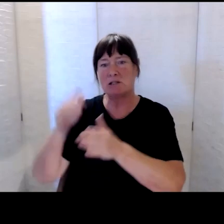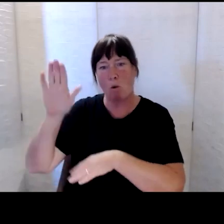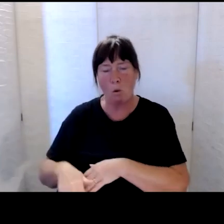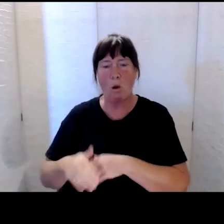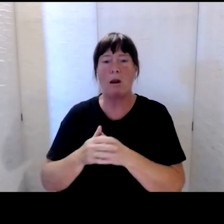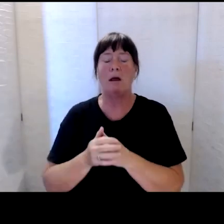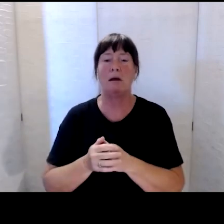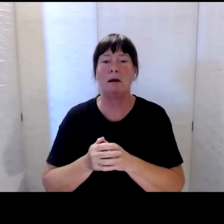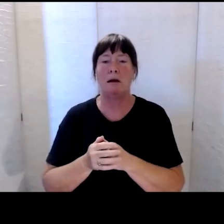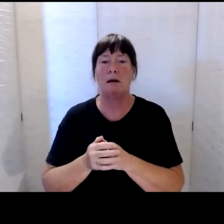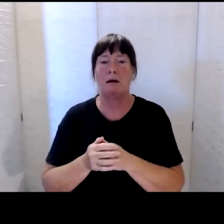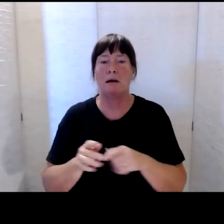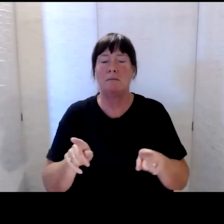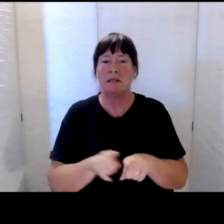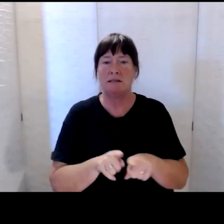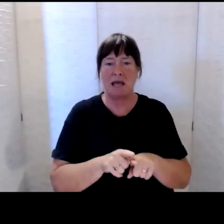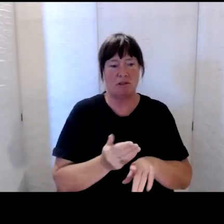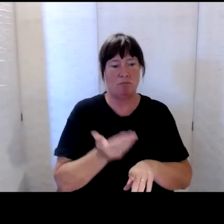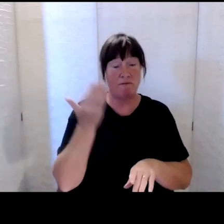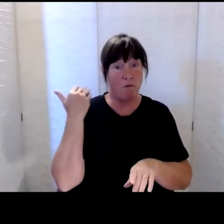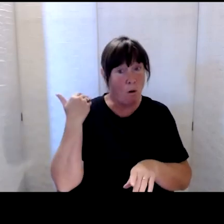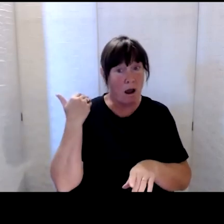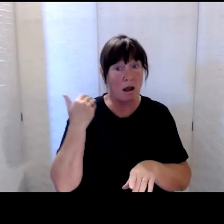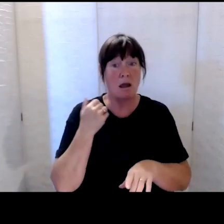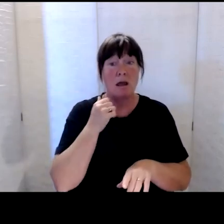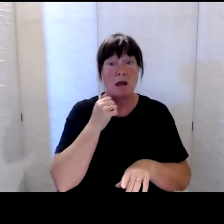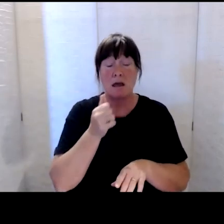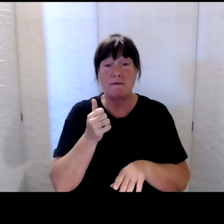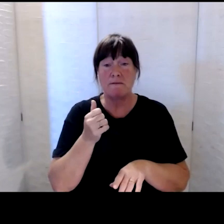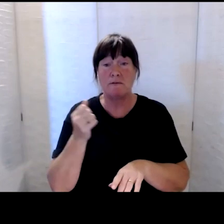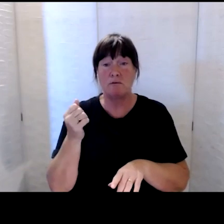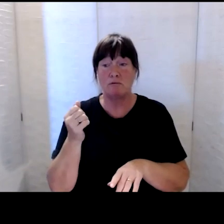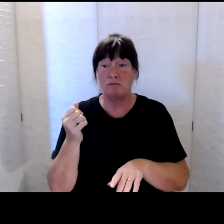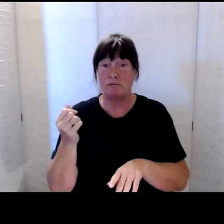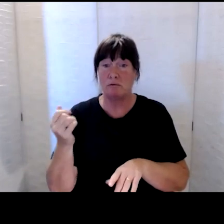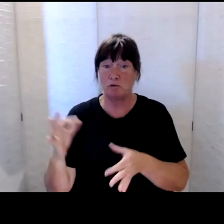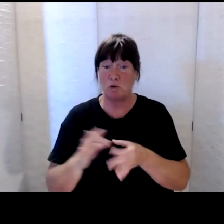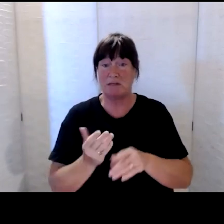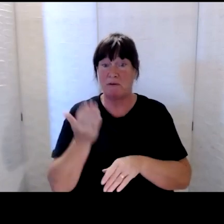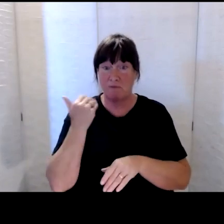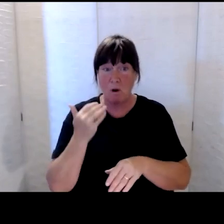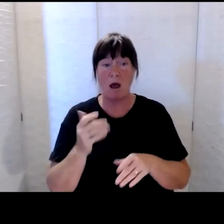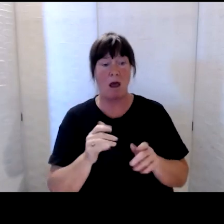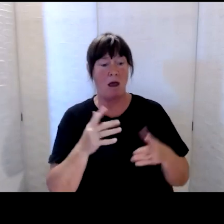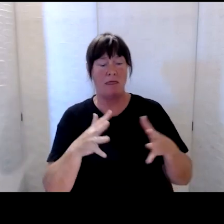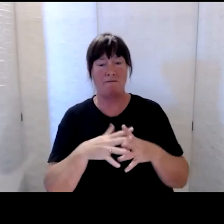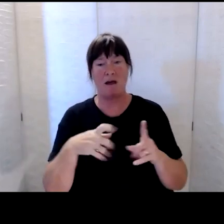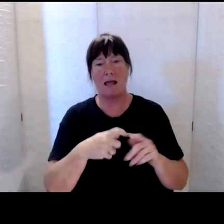But as with the previous sessions that we've had, if you have attended any of those, the team at Whaikaha will be looking into